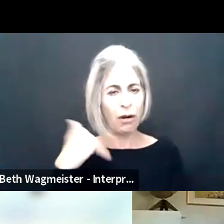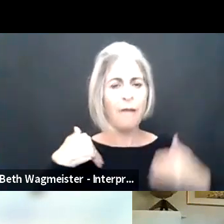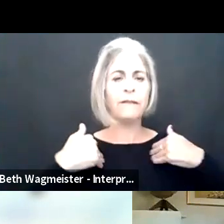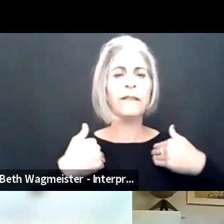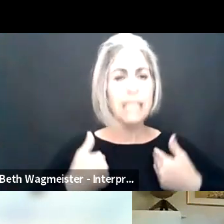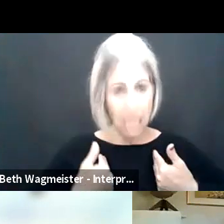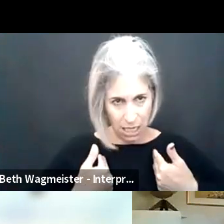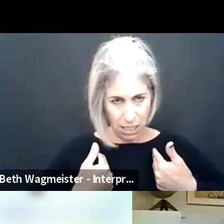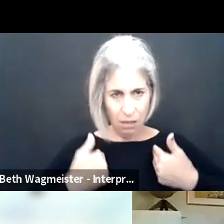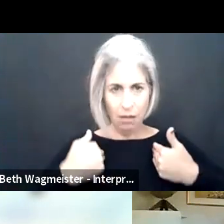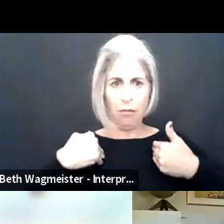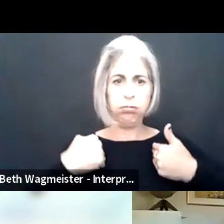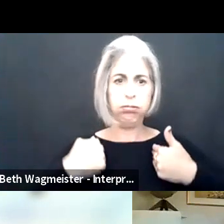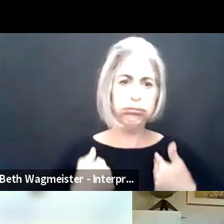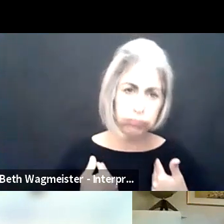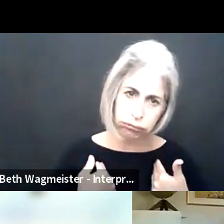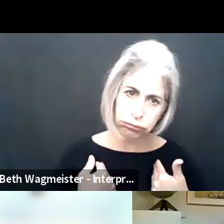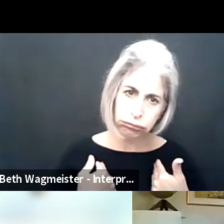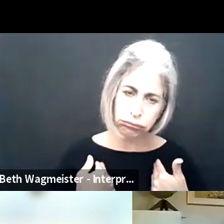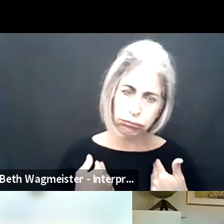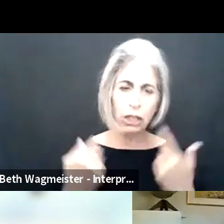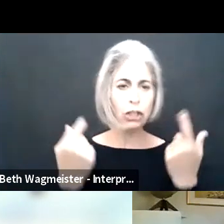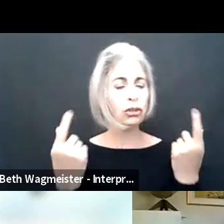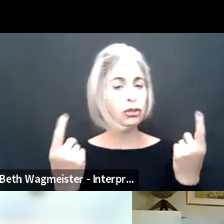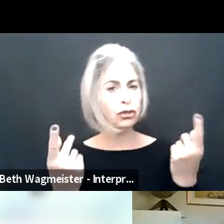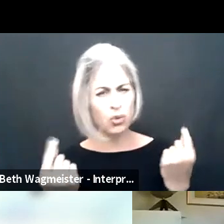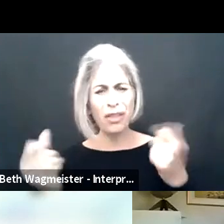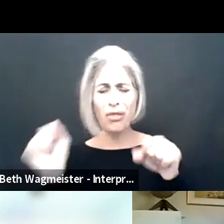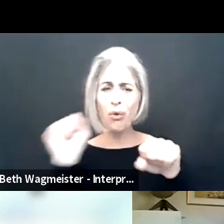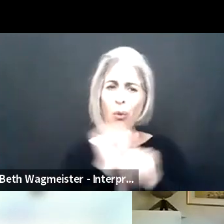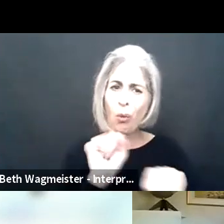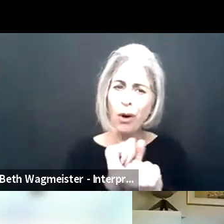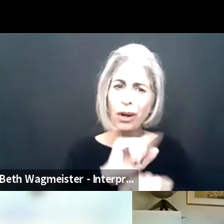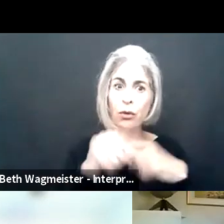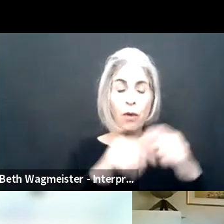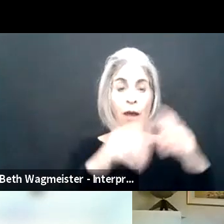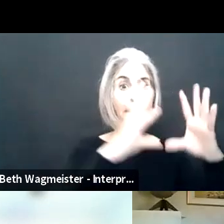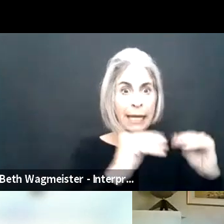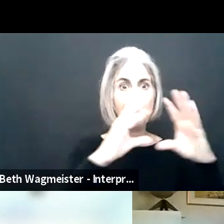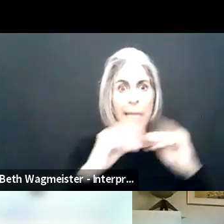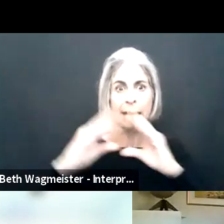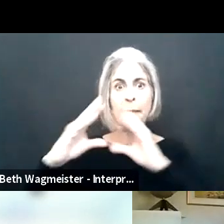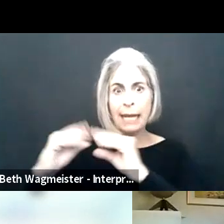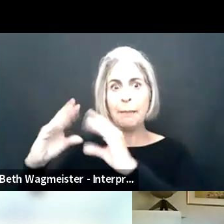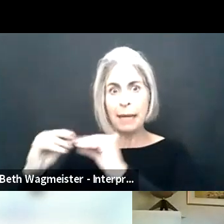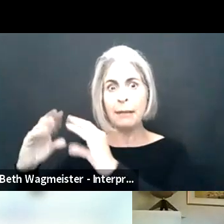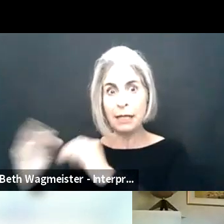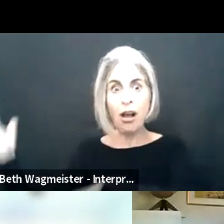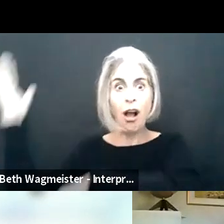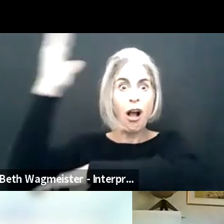similar to what the lady mentioned earlier, the fatigue that comes in doing